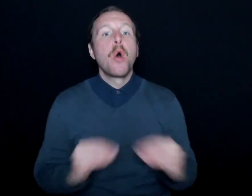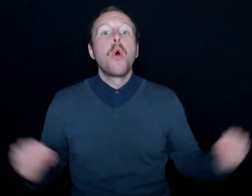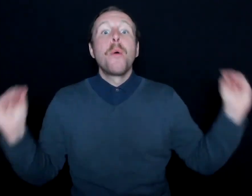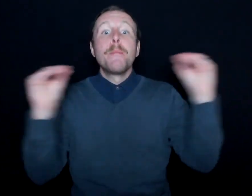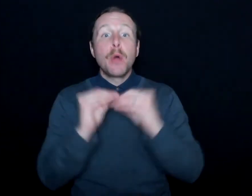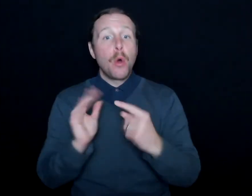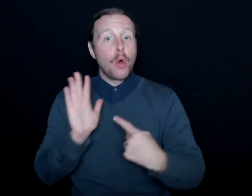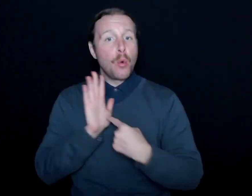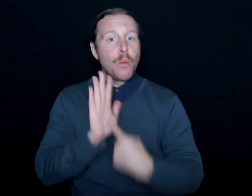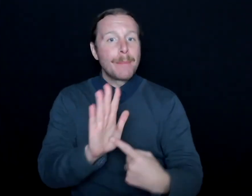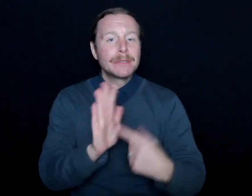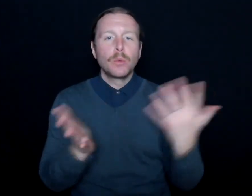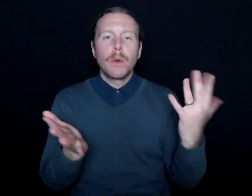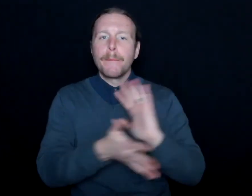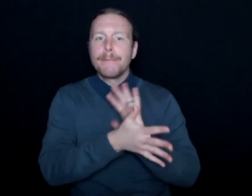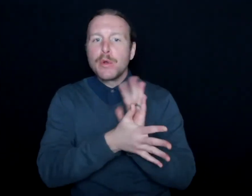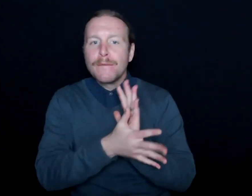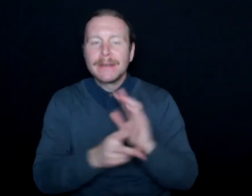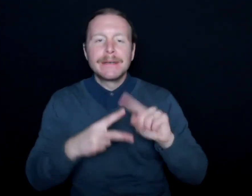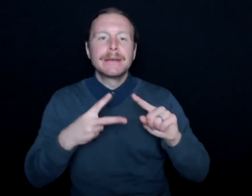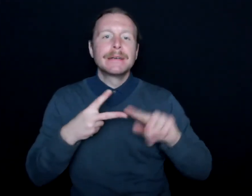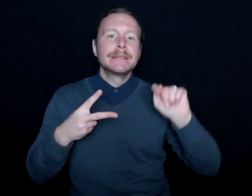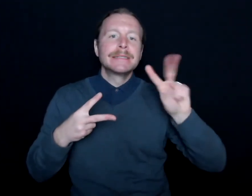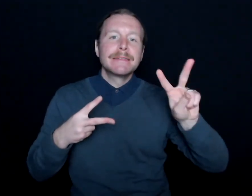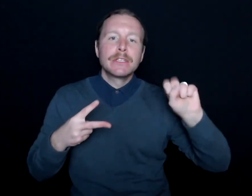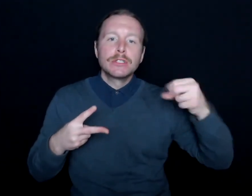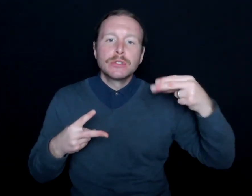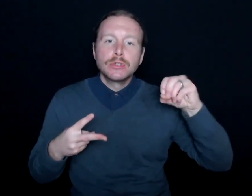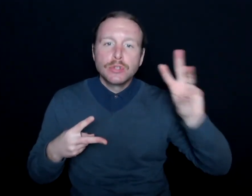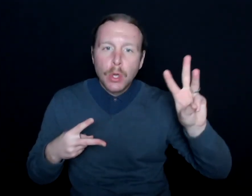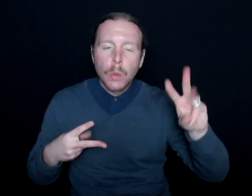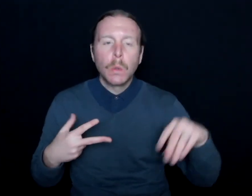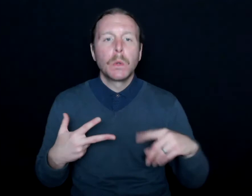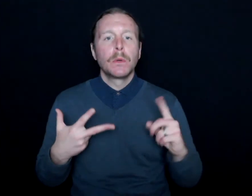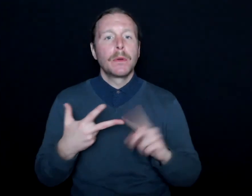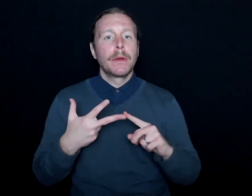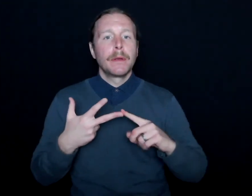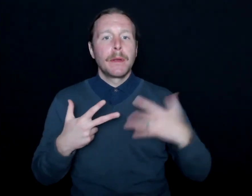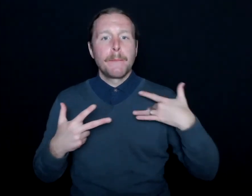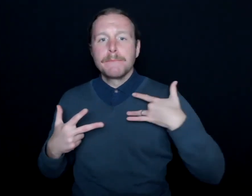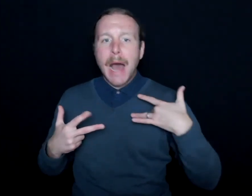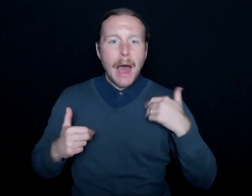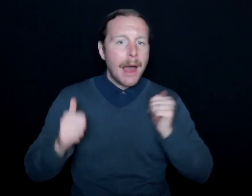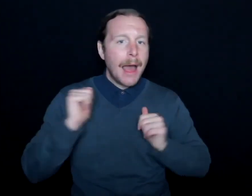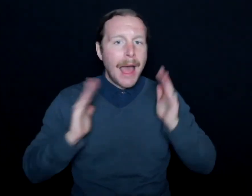in movies and TV shows, models, actors, what have you.